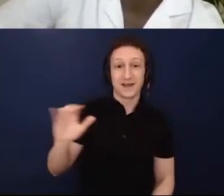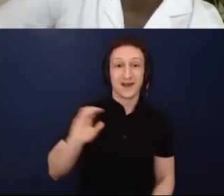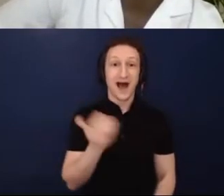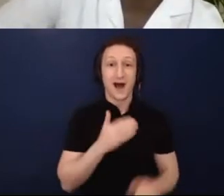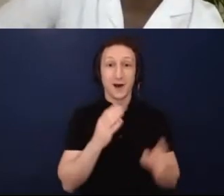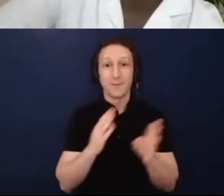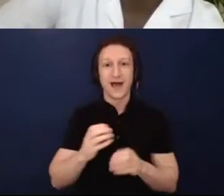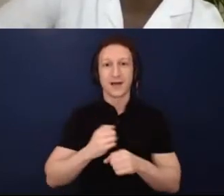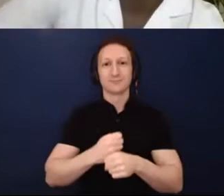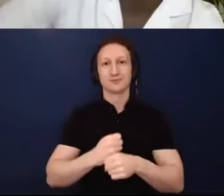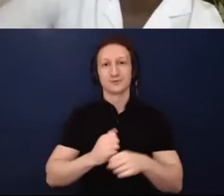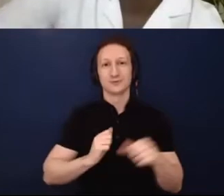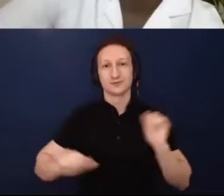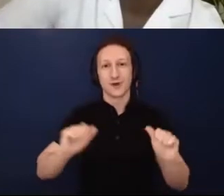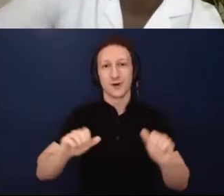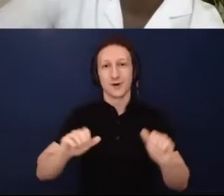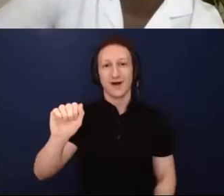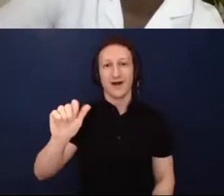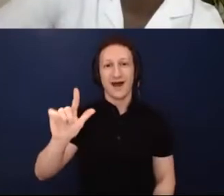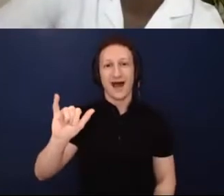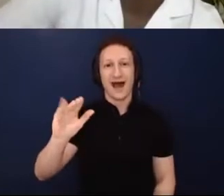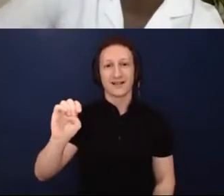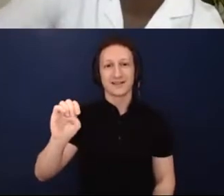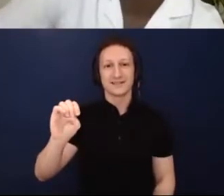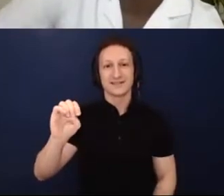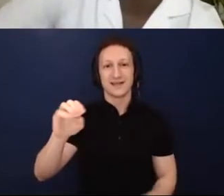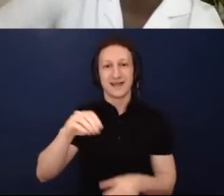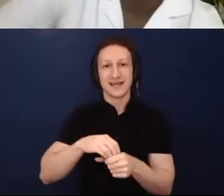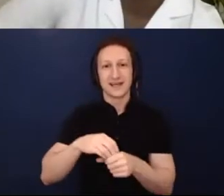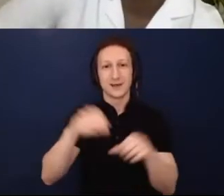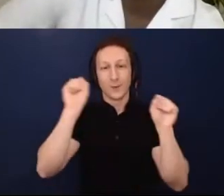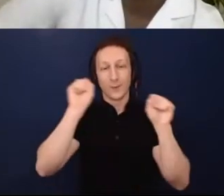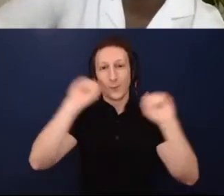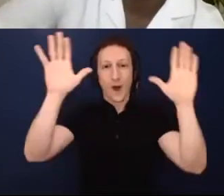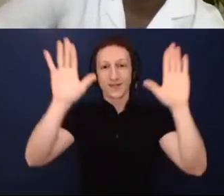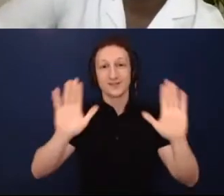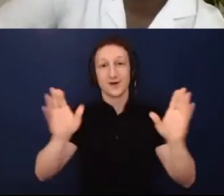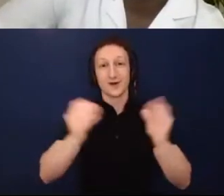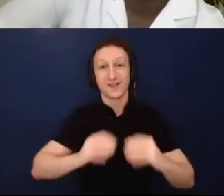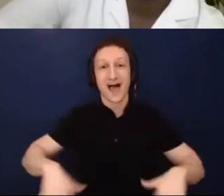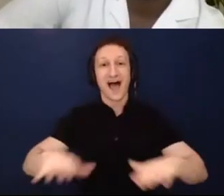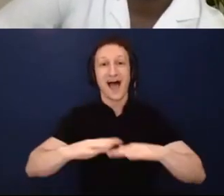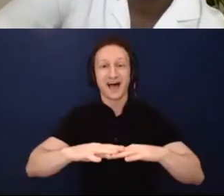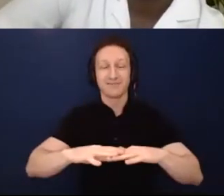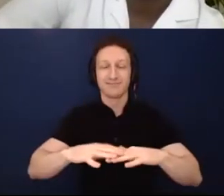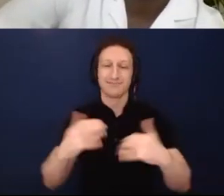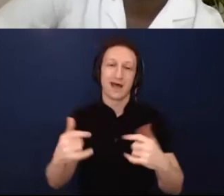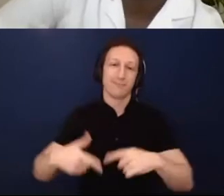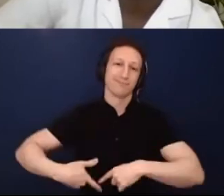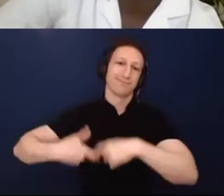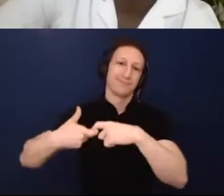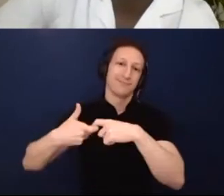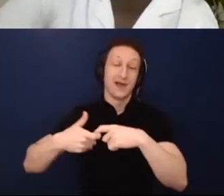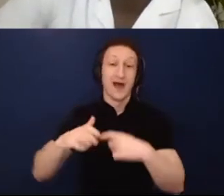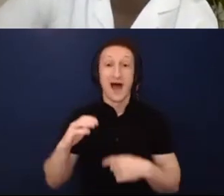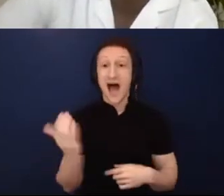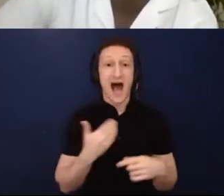and that's the show that we had to postpone, but our tagline for the show this summer was going to be, Embrace the madness." So it seems more appropriate